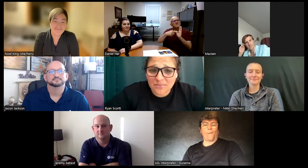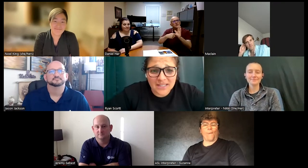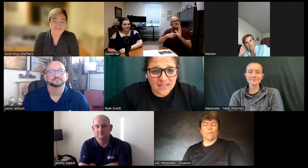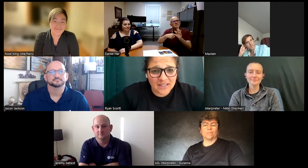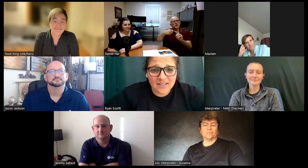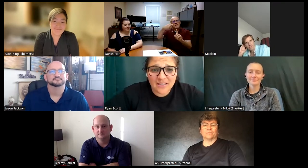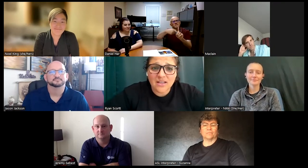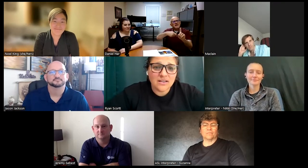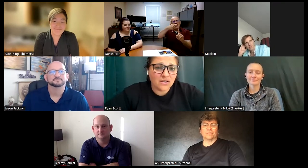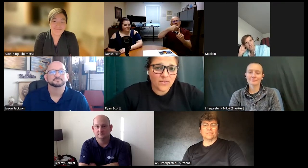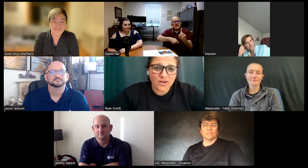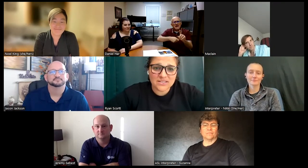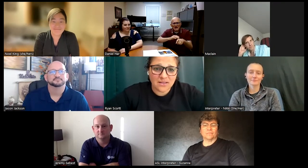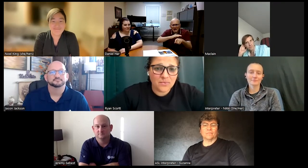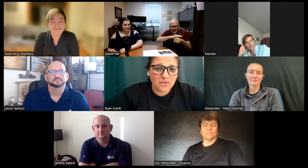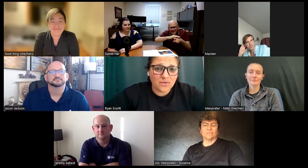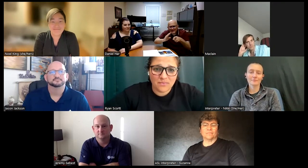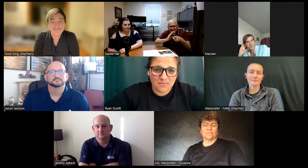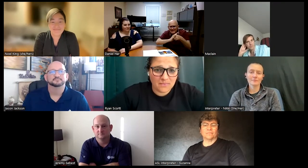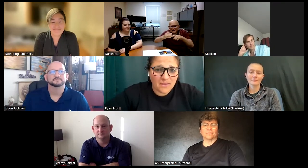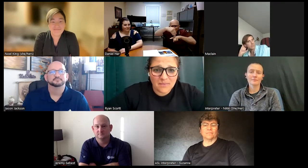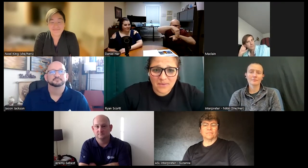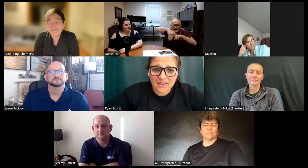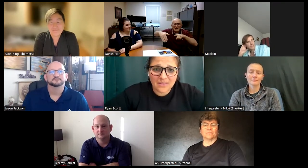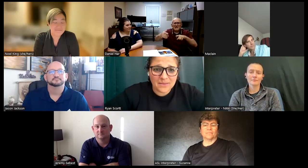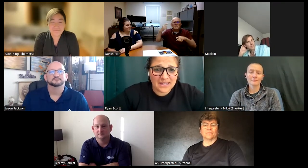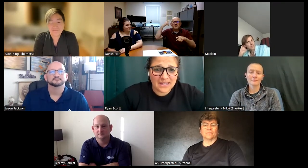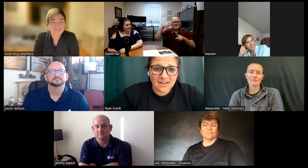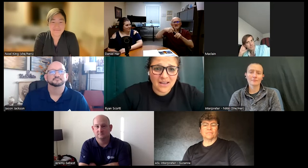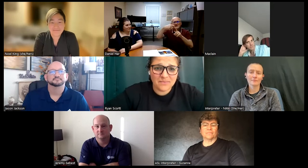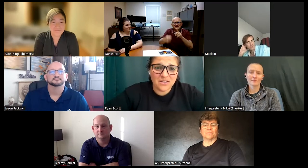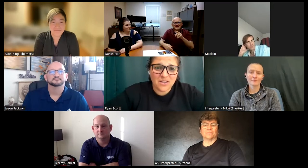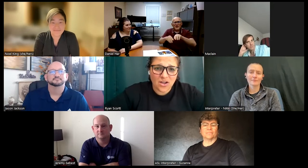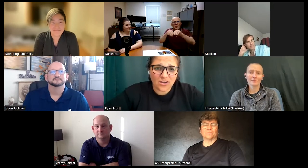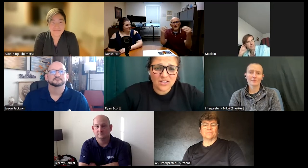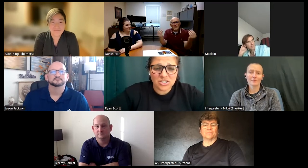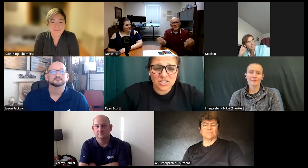complicated like for example peeling the banana I mean are you gonna